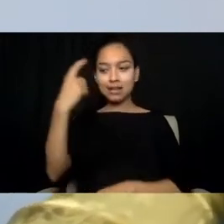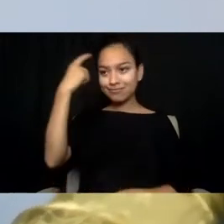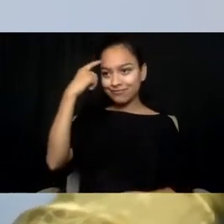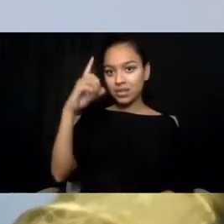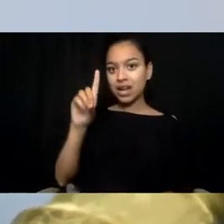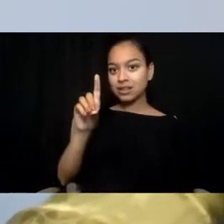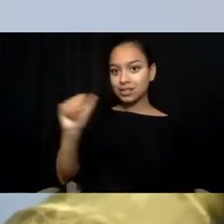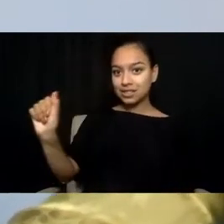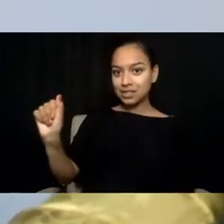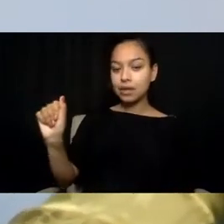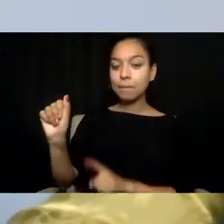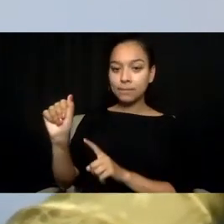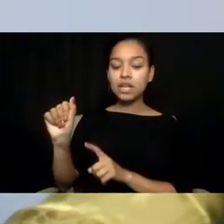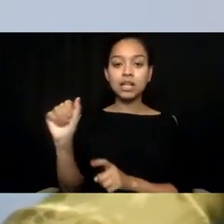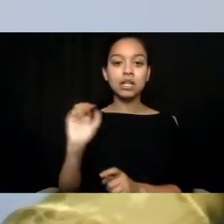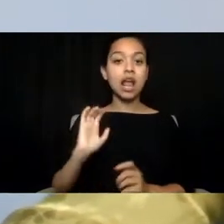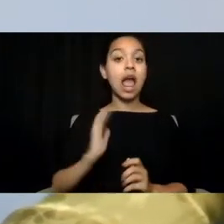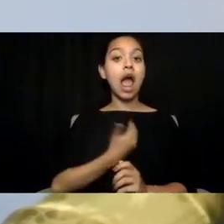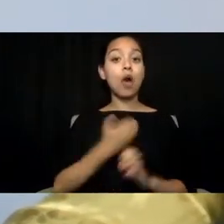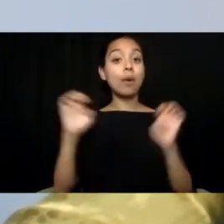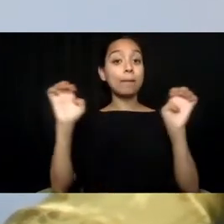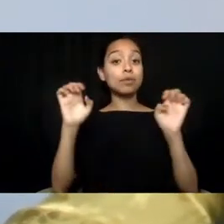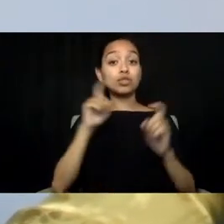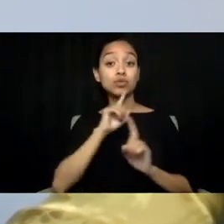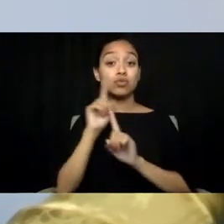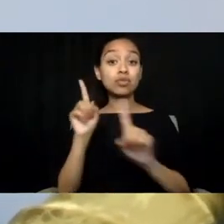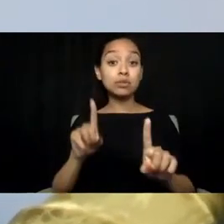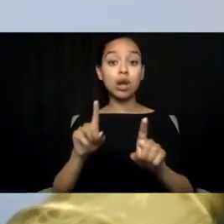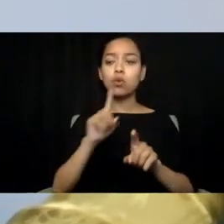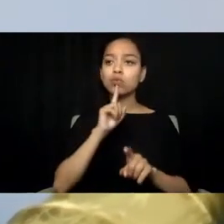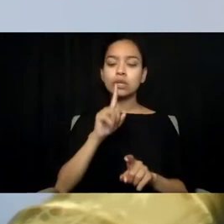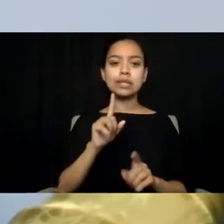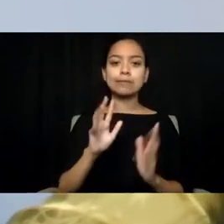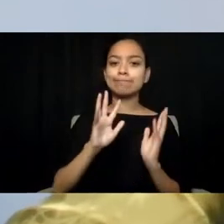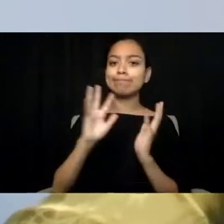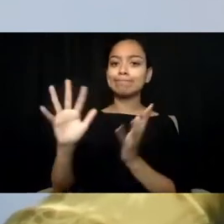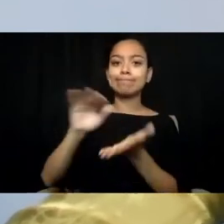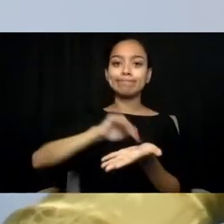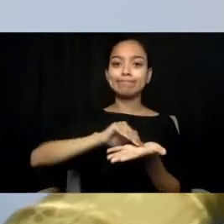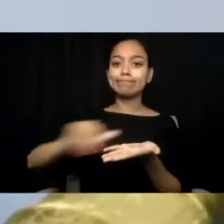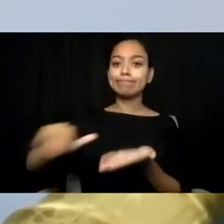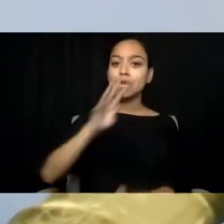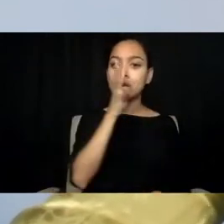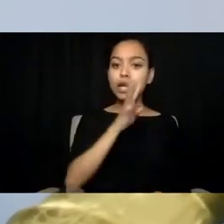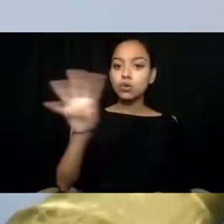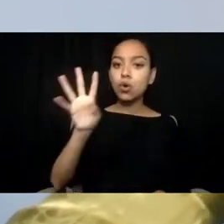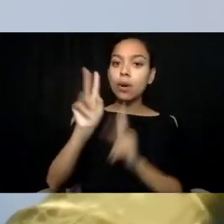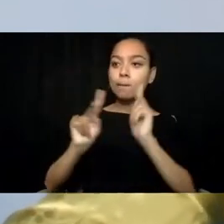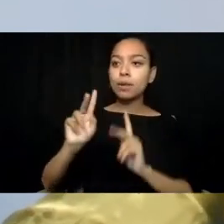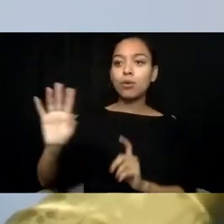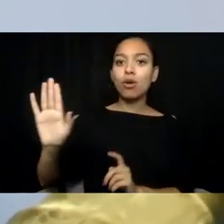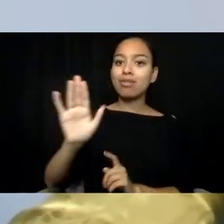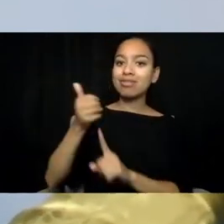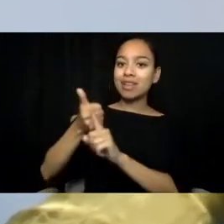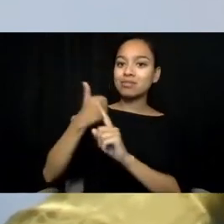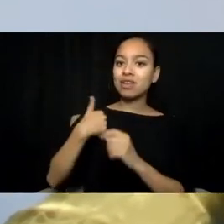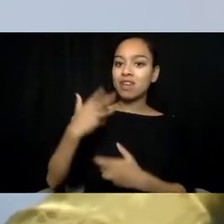our system has grossly neglected the needs of people living with conditions like autism. Lisa Morgan is an important voice for us to listen to